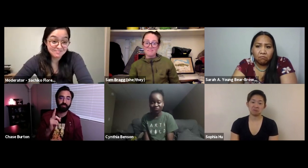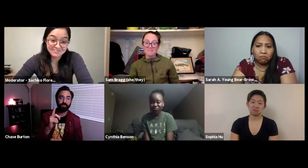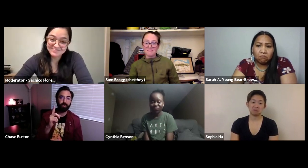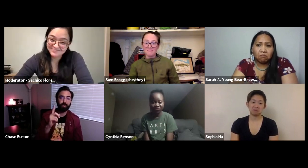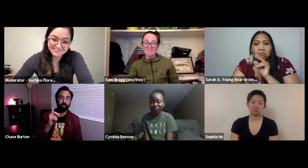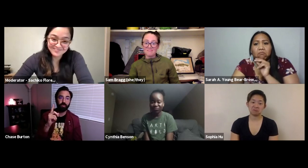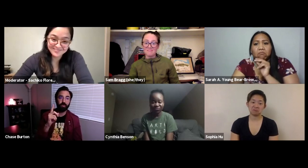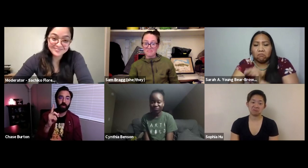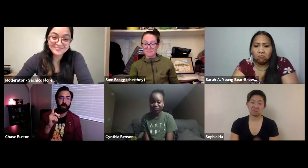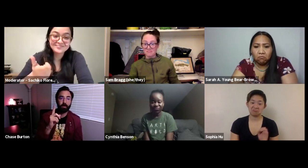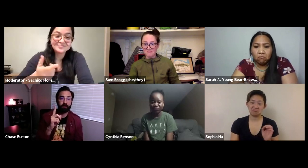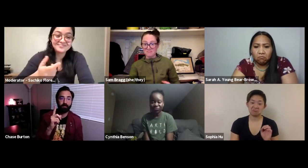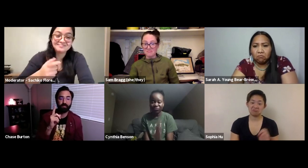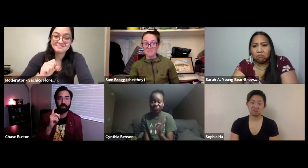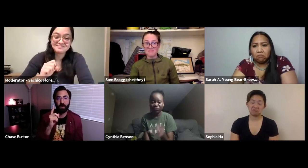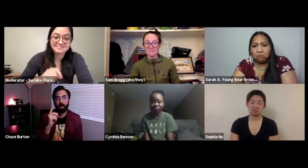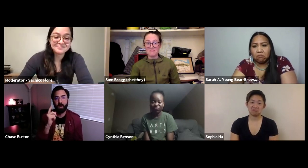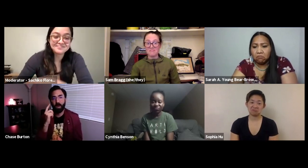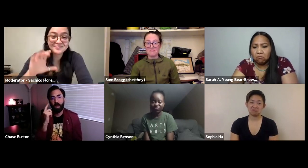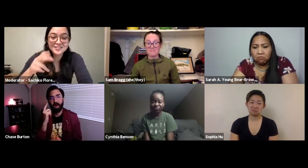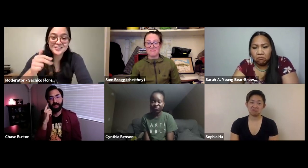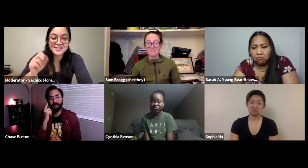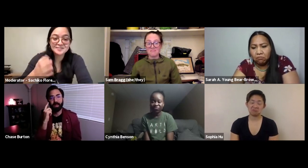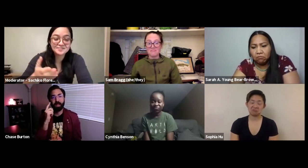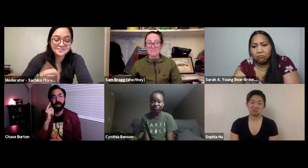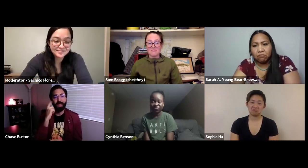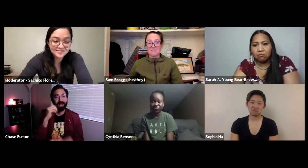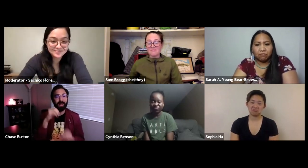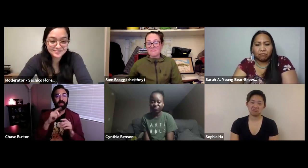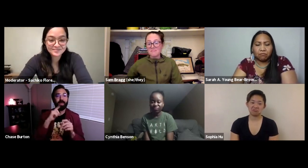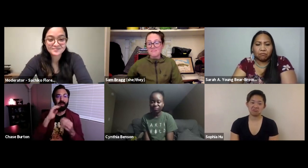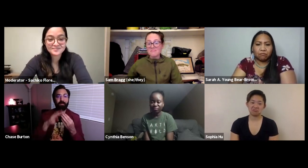Nope. SACHIKO: Yeah go ahead Chase.